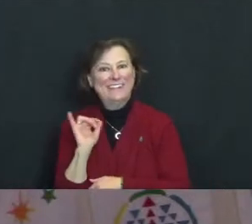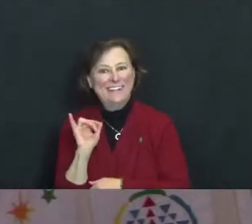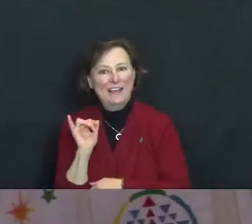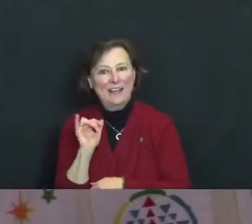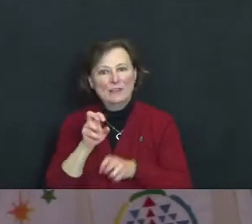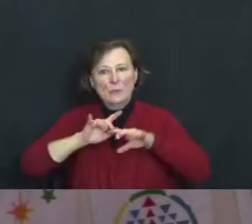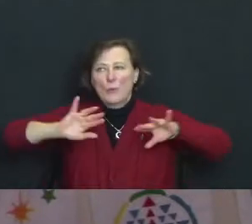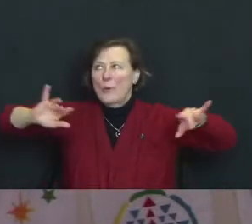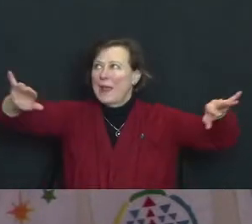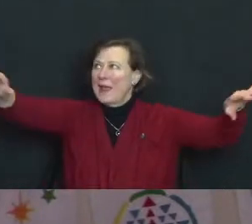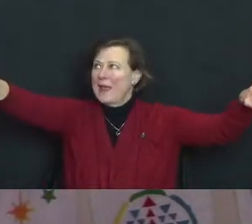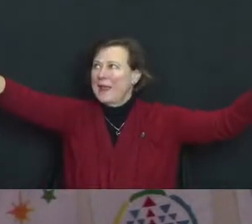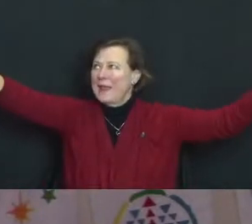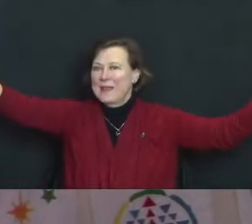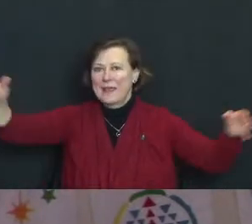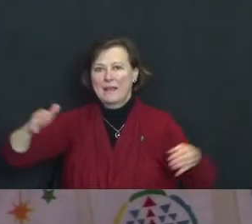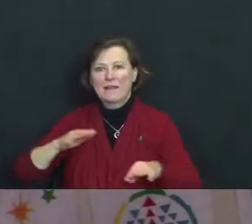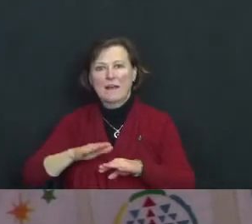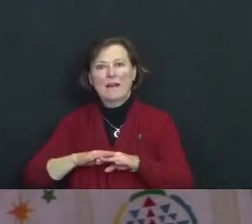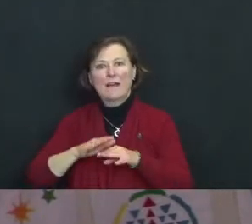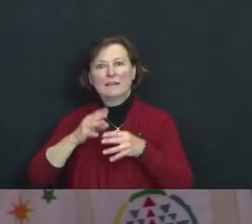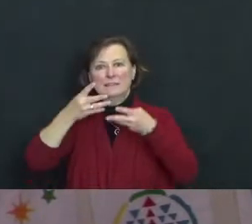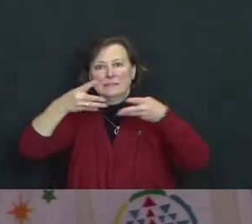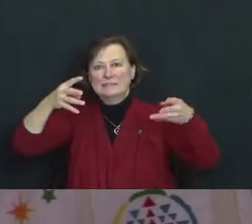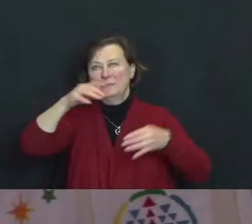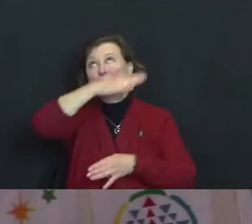across the vast expanse of space.